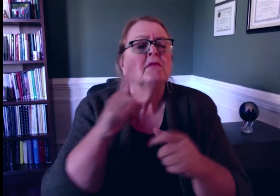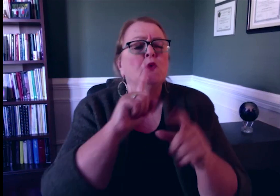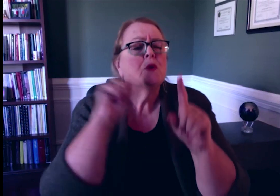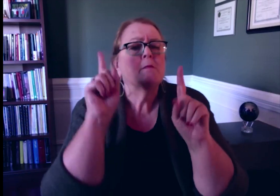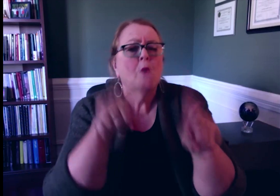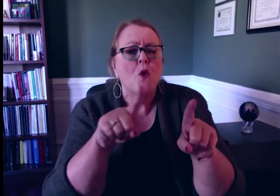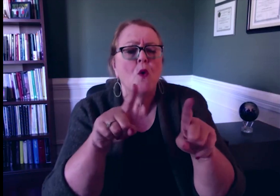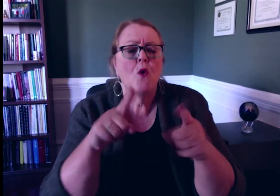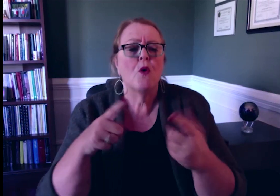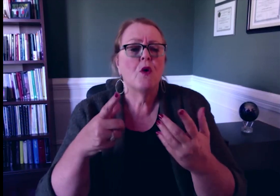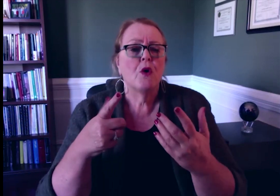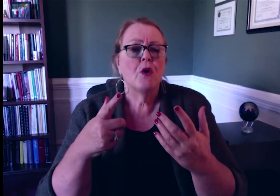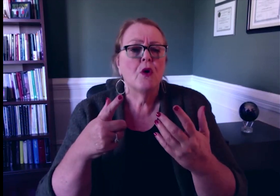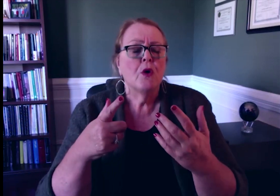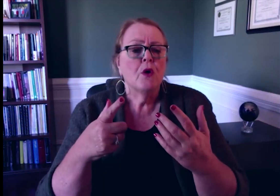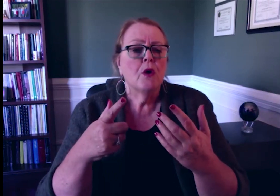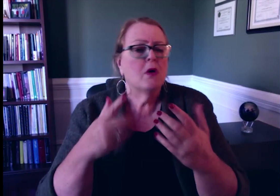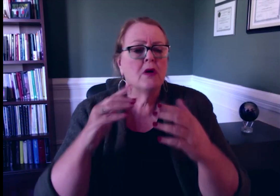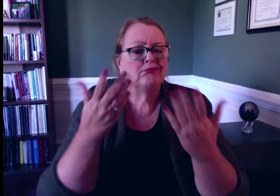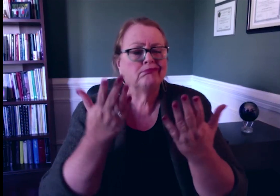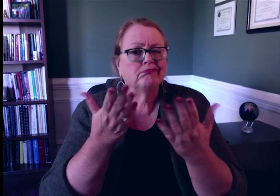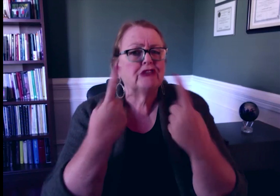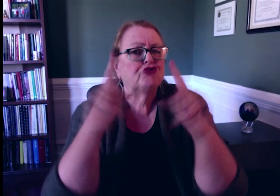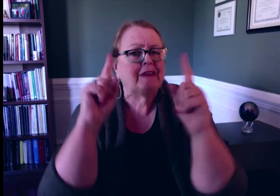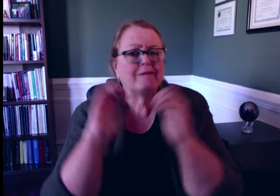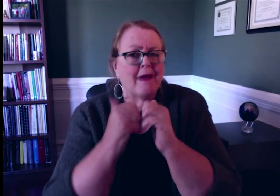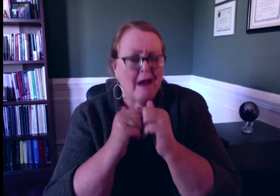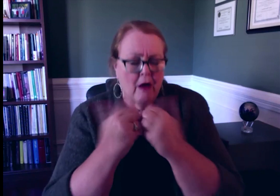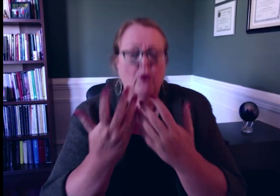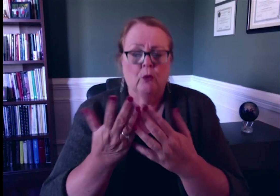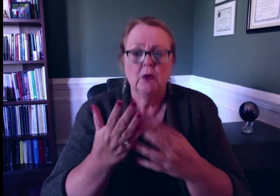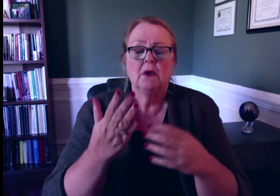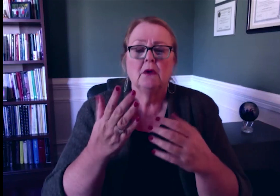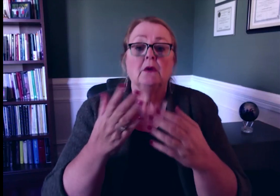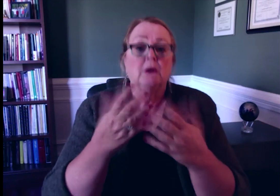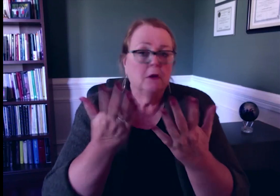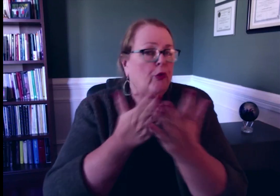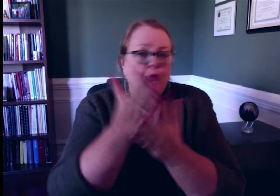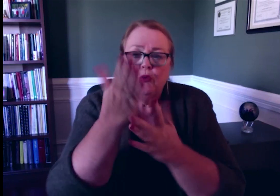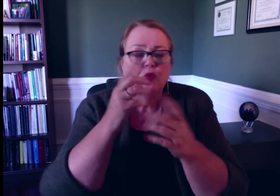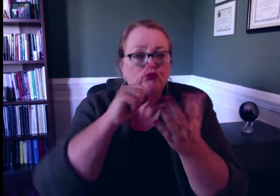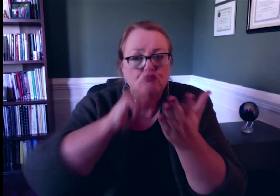This information in this report has been gathered a number of ways: through research